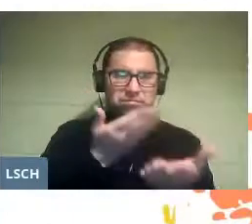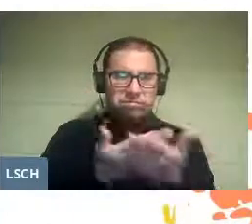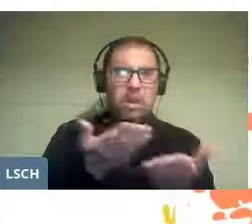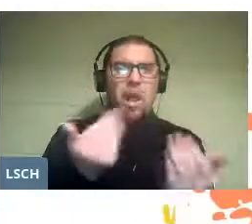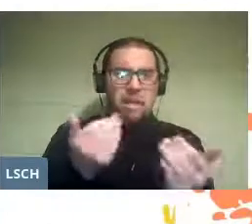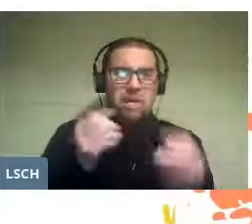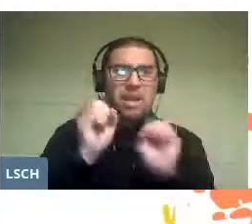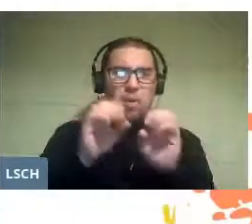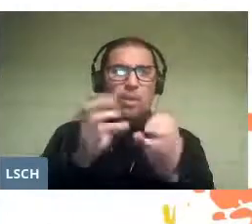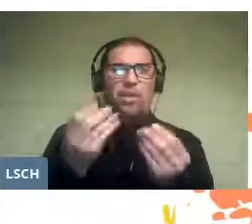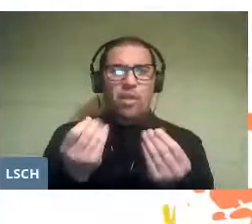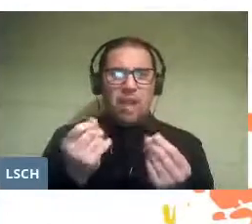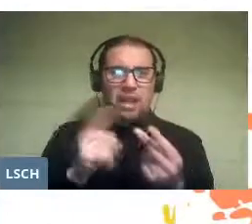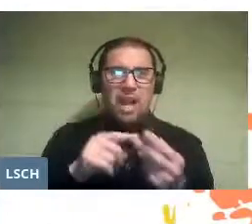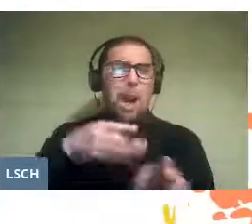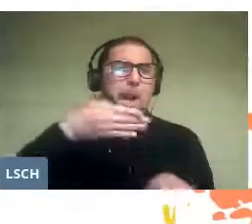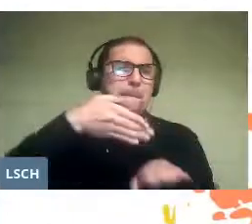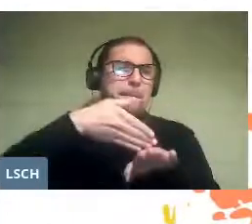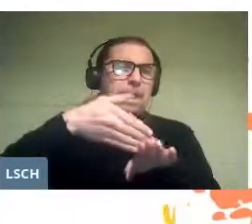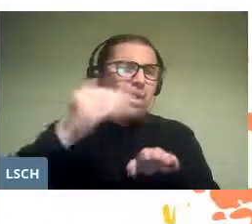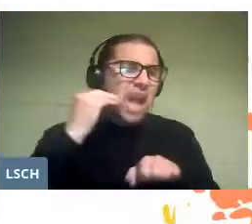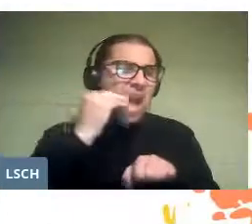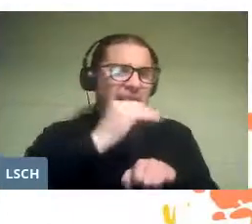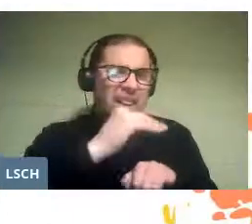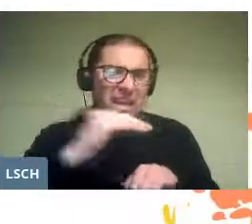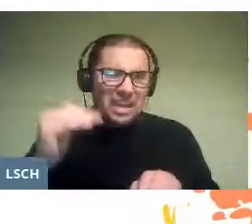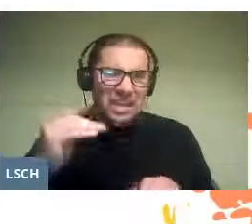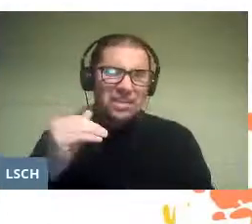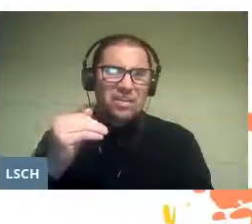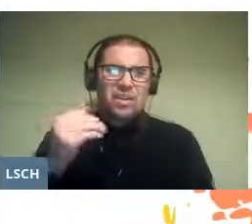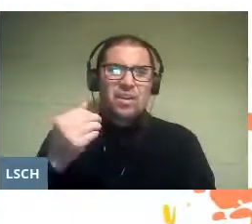Millions of children go through 12 years of